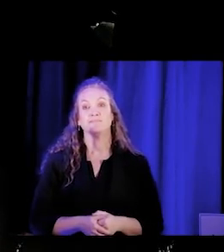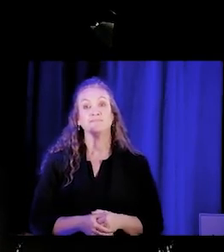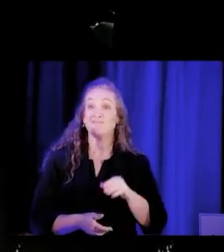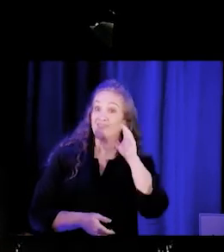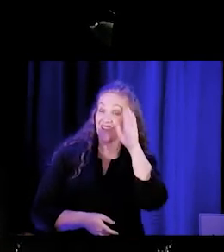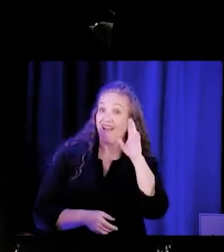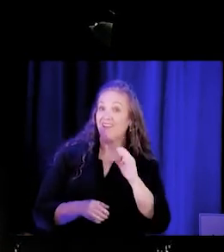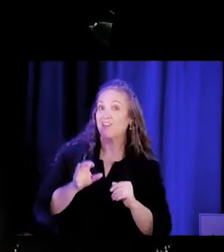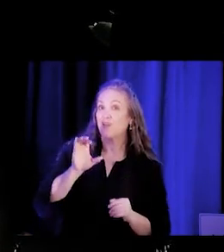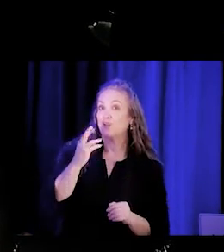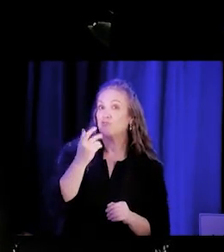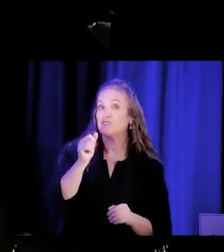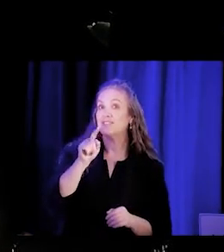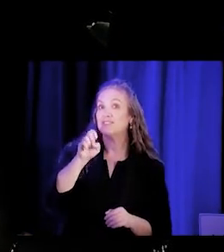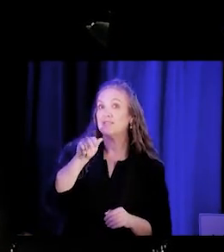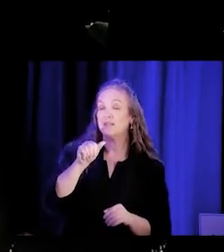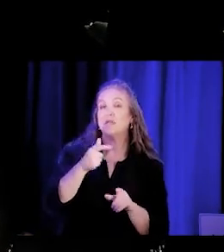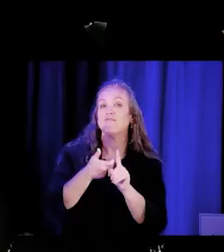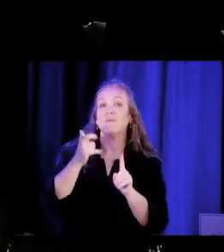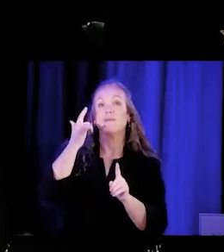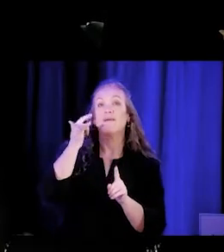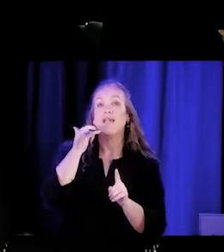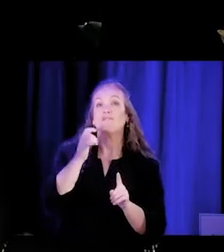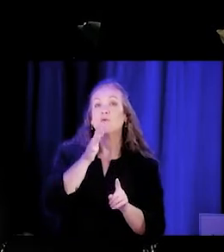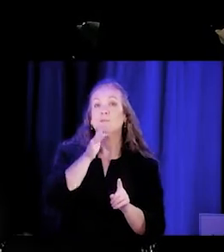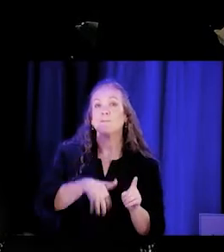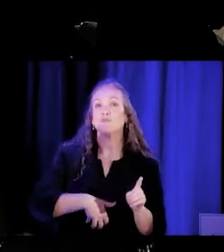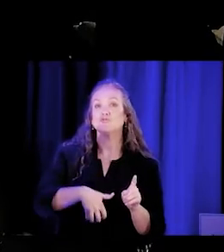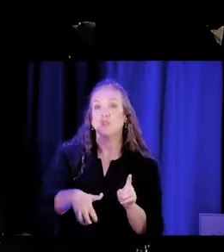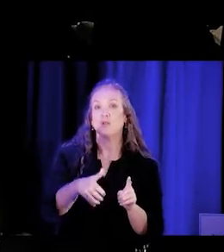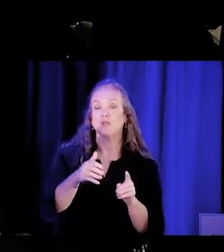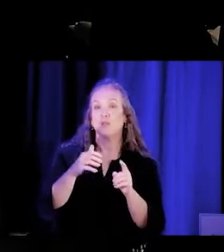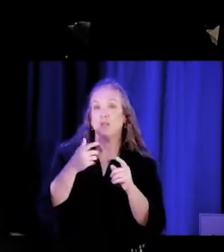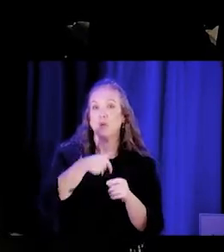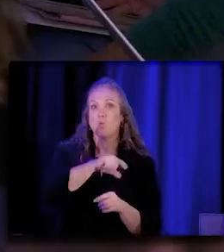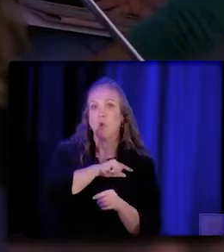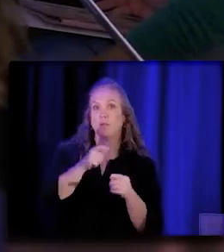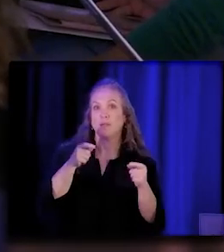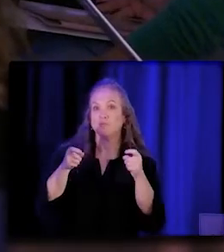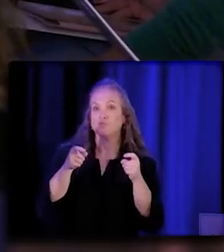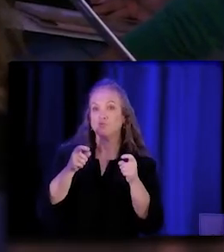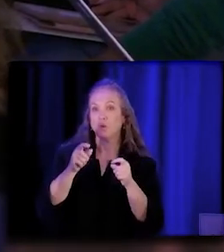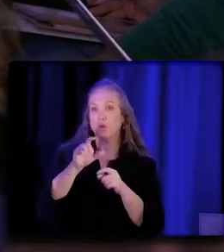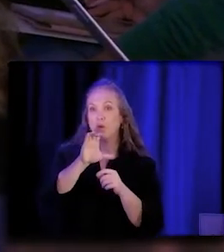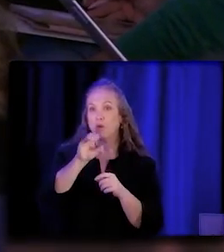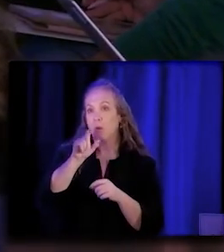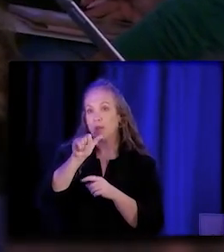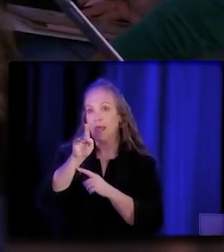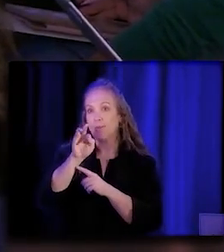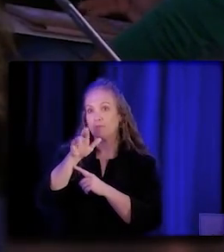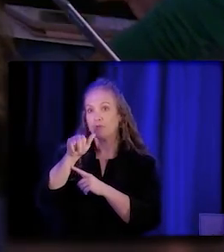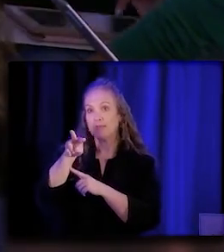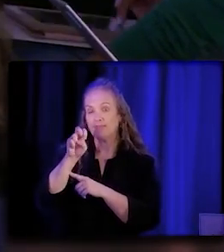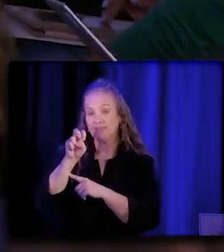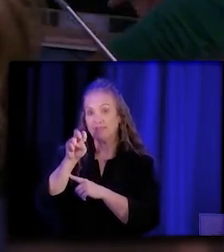from the California Maternal Quality Care Collaborative. I'm incredibly interested in what data we have currently,